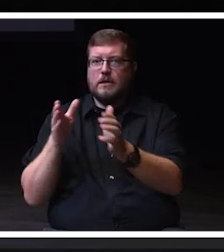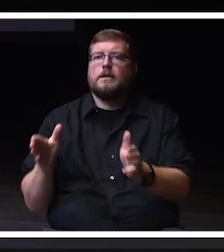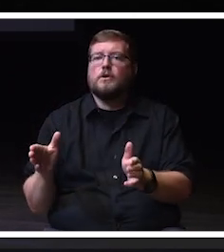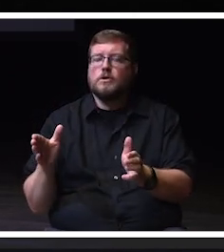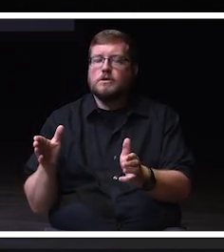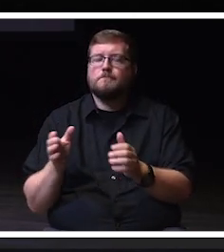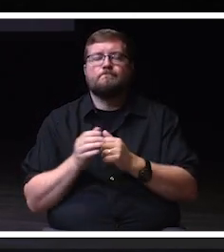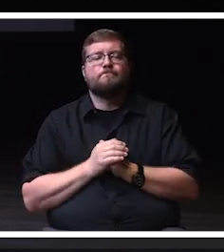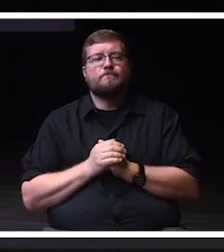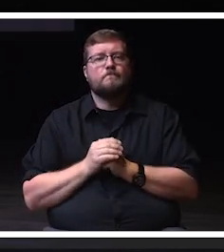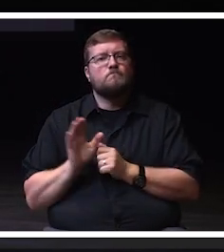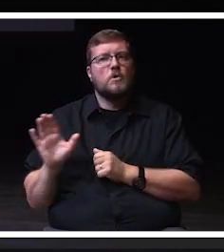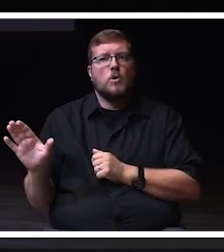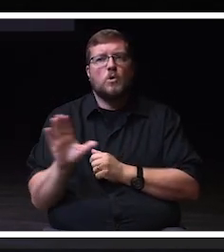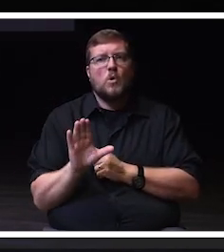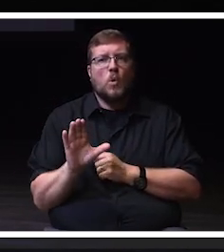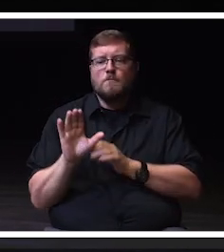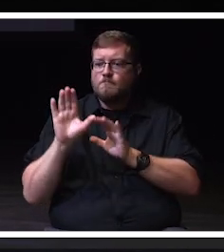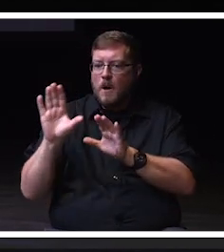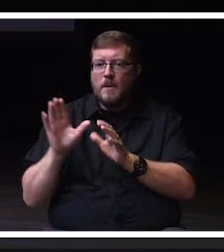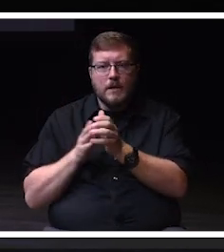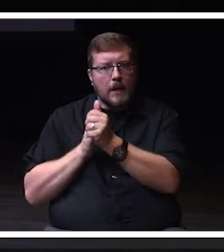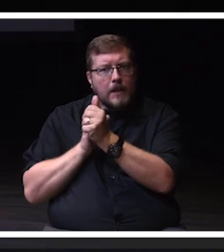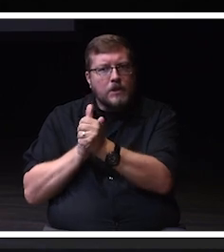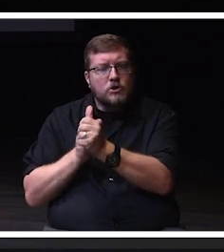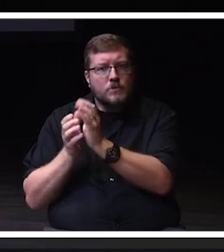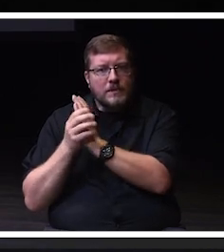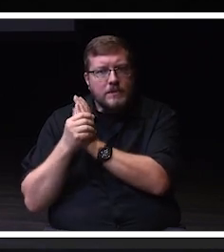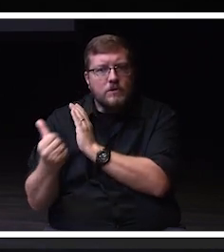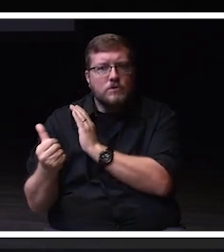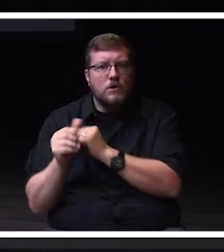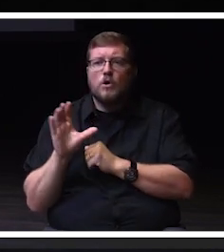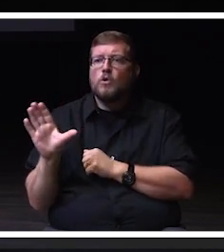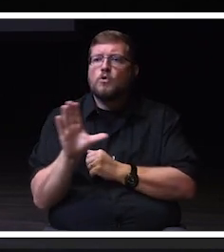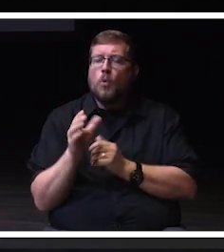for their incredible leadership and collaboration in helping